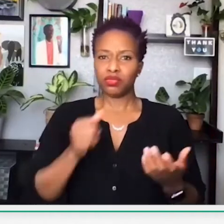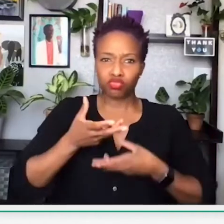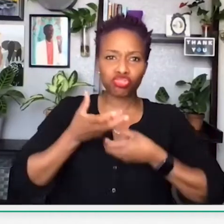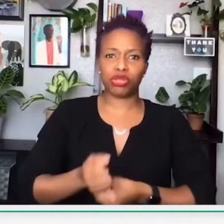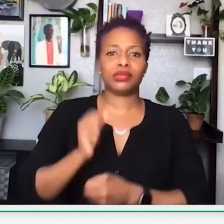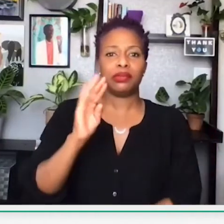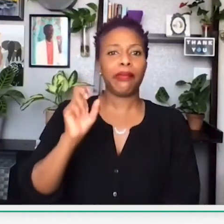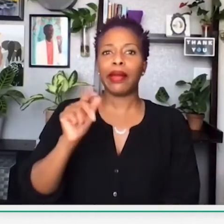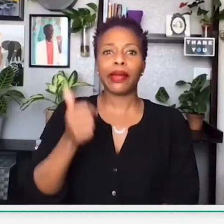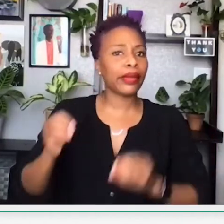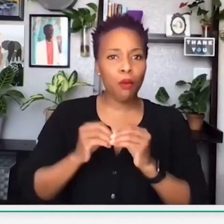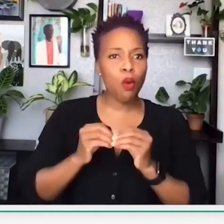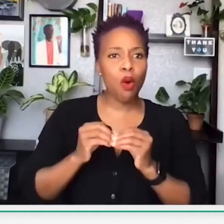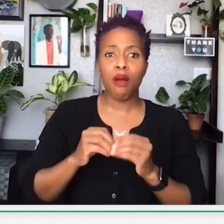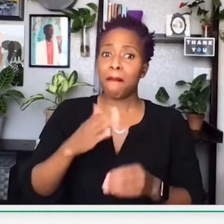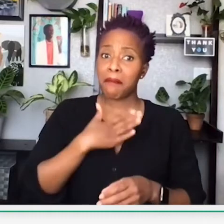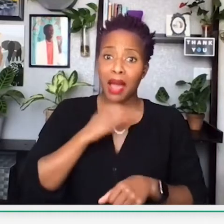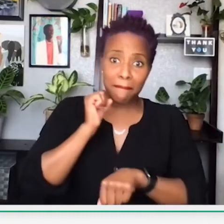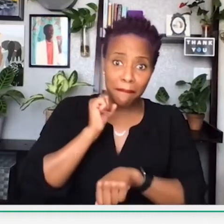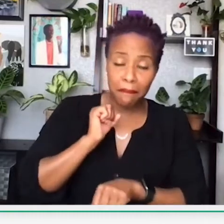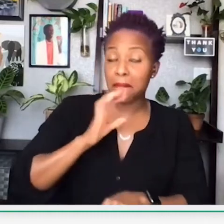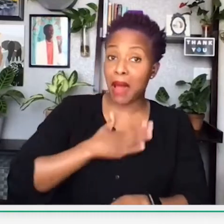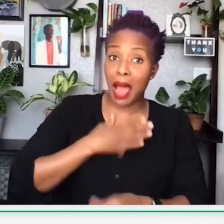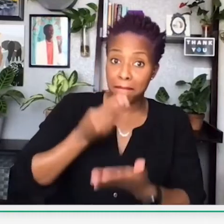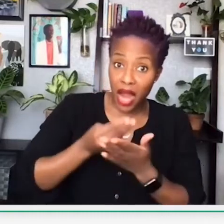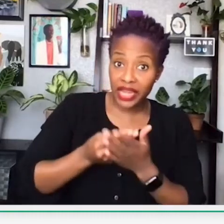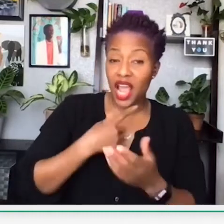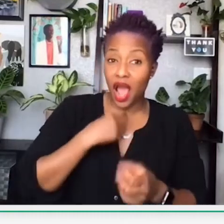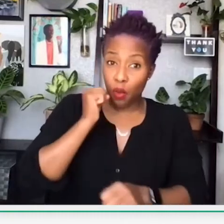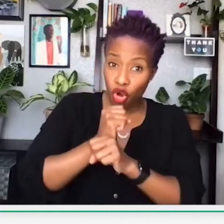felt that they didn't want to trust banks anymore after losing their finances.